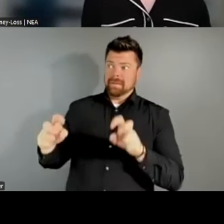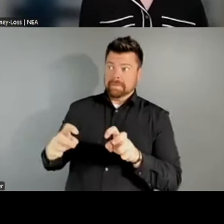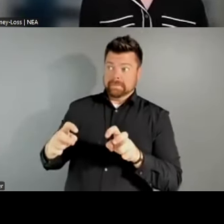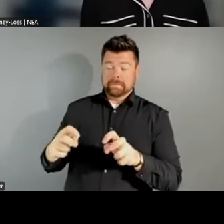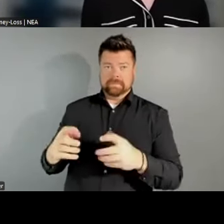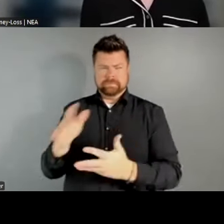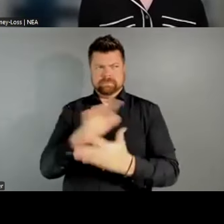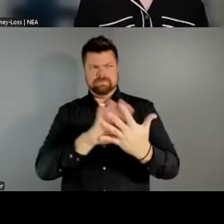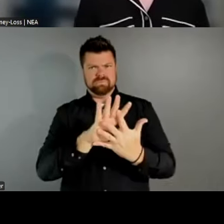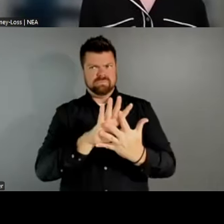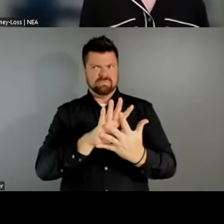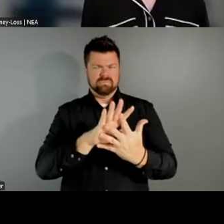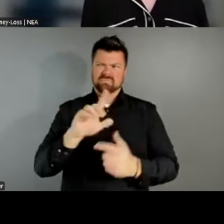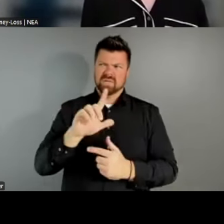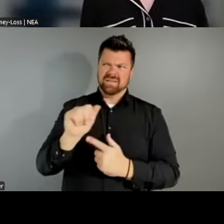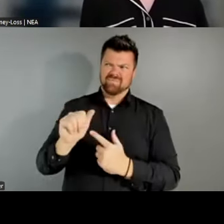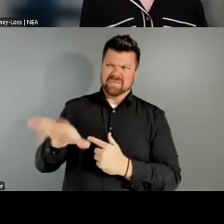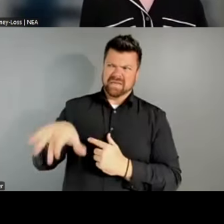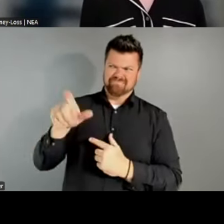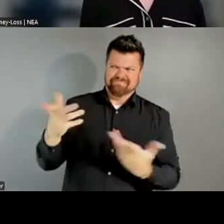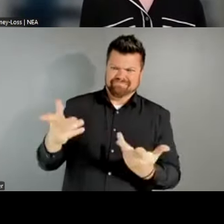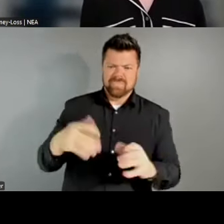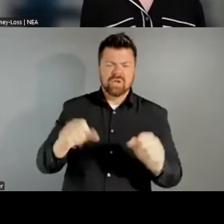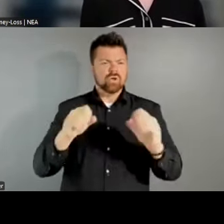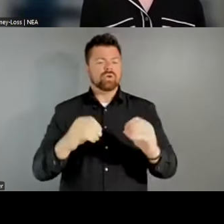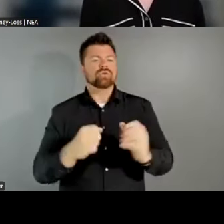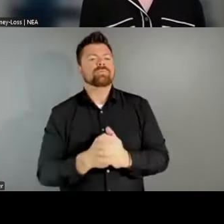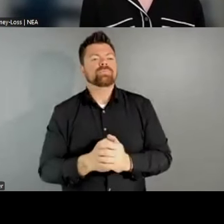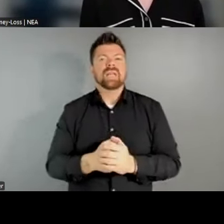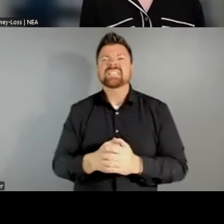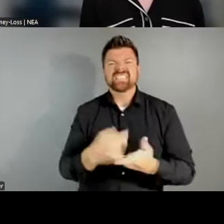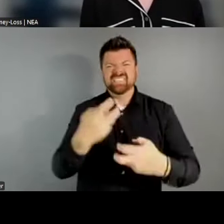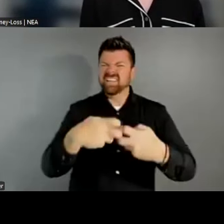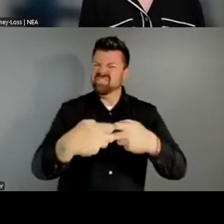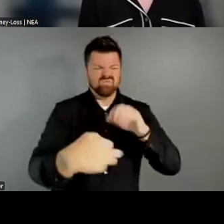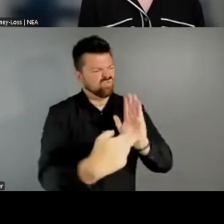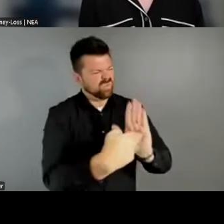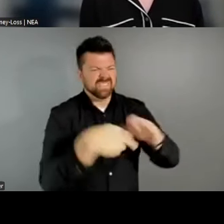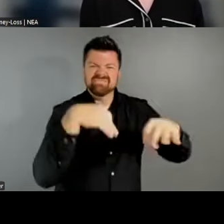is. So it's difficult to represent and address that. But a couple of things we do know. We do